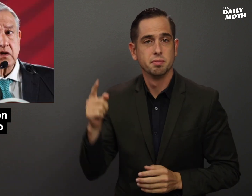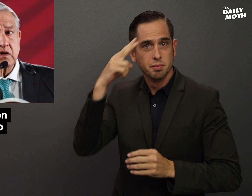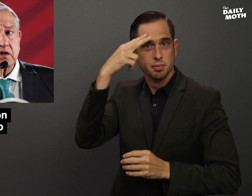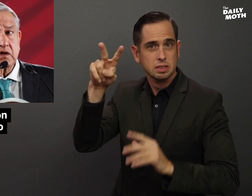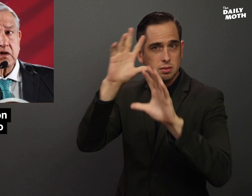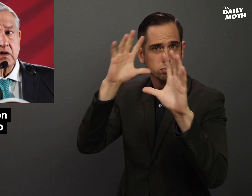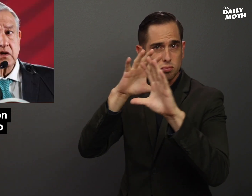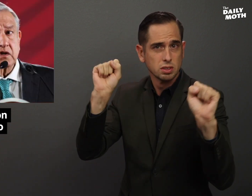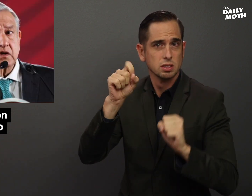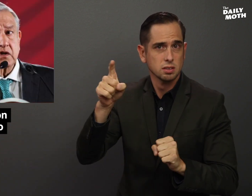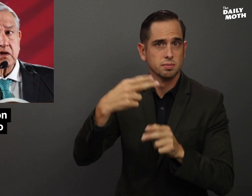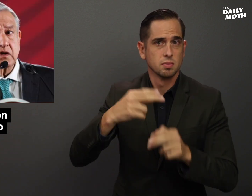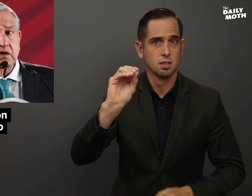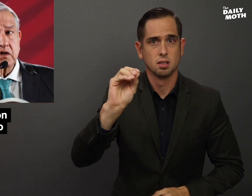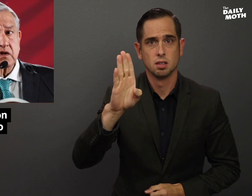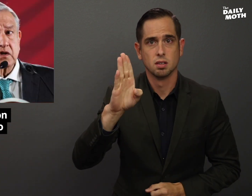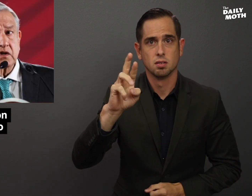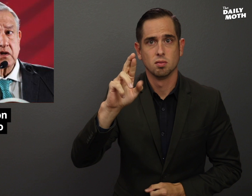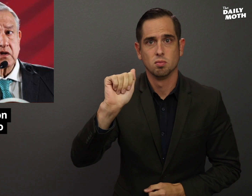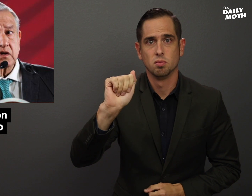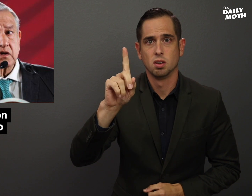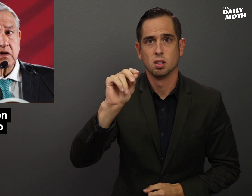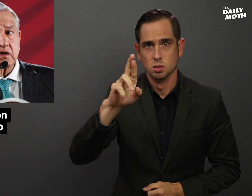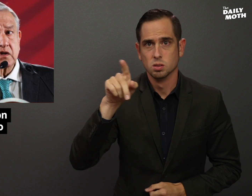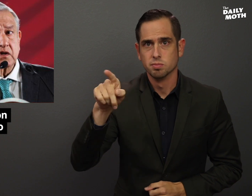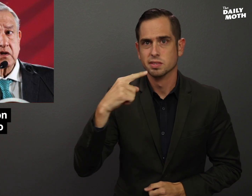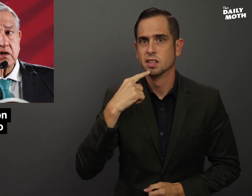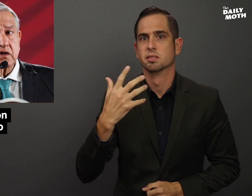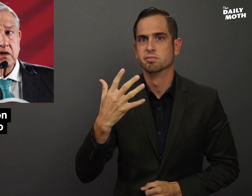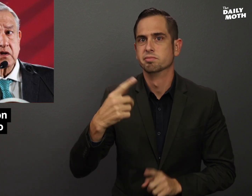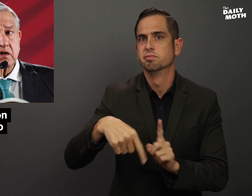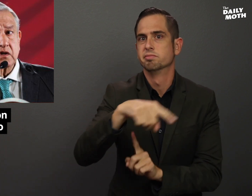Mexican President Andres Manuel Lopez Obrador said